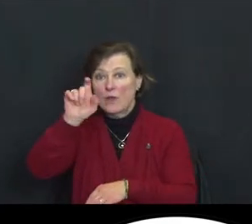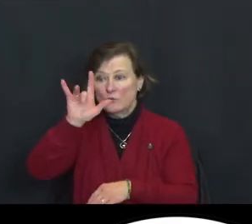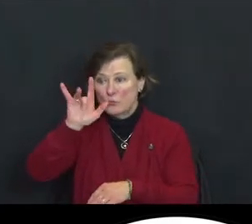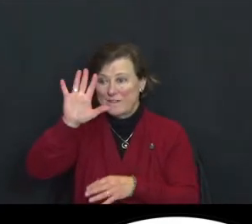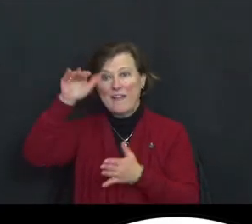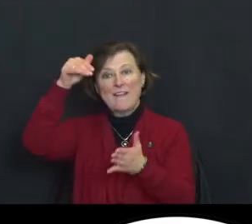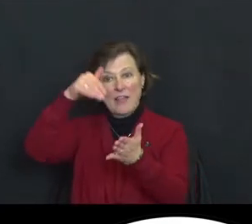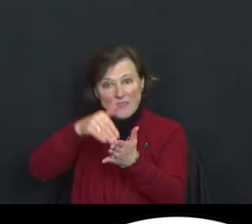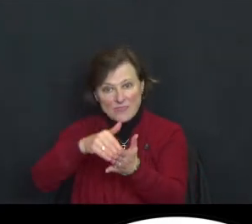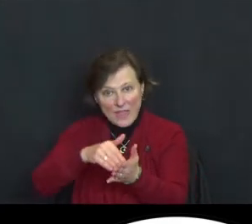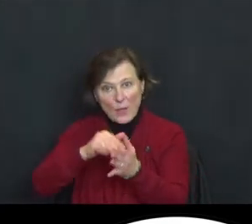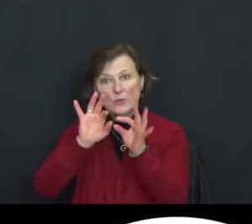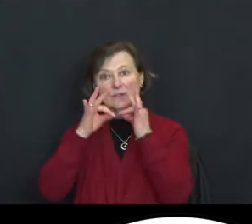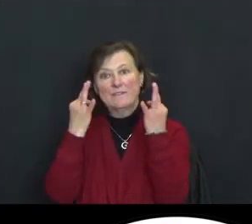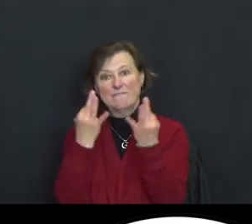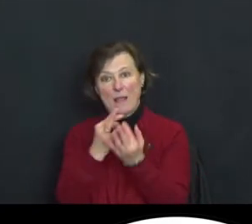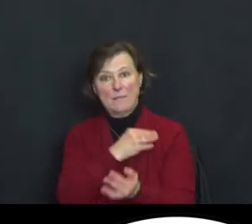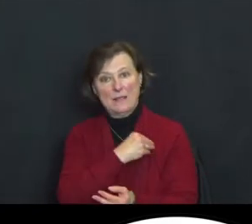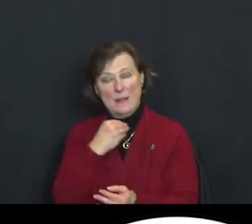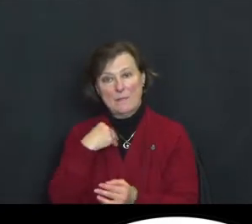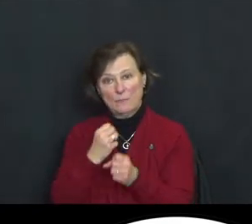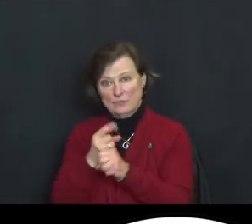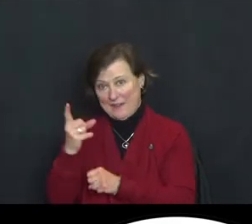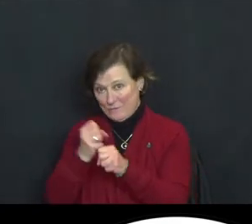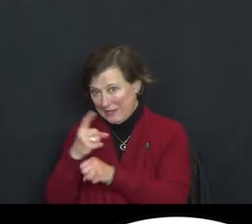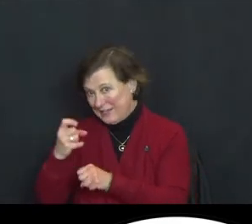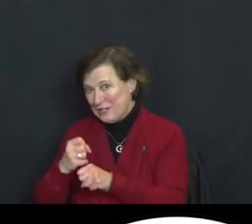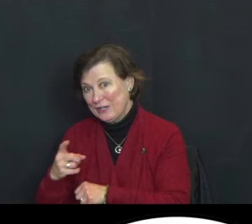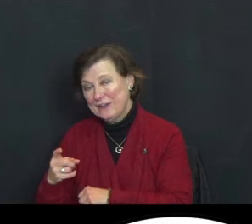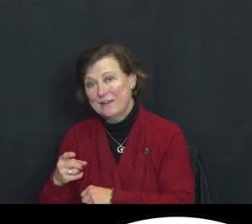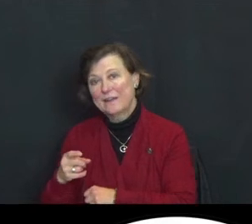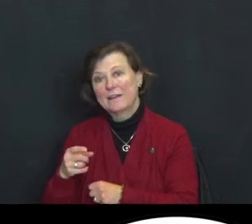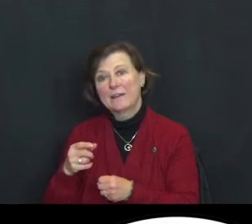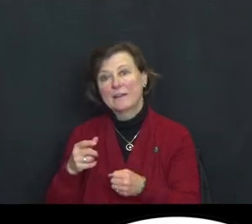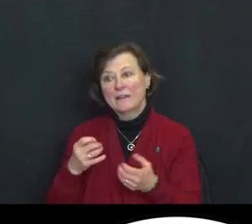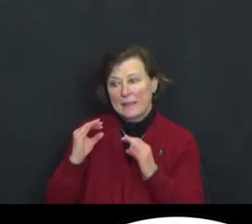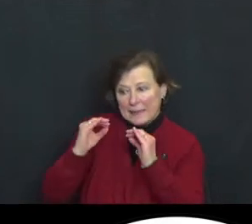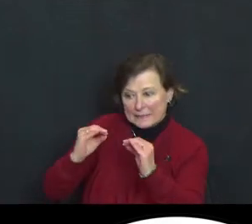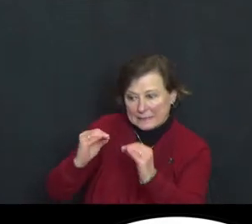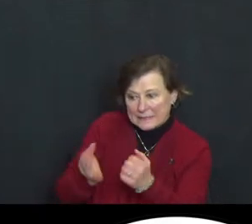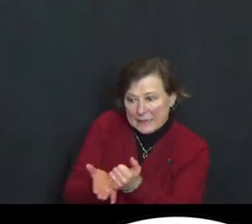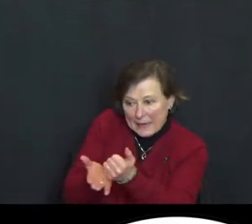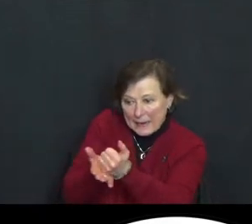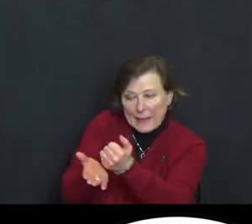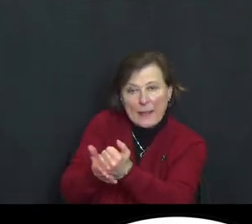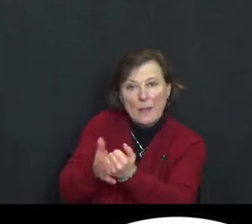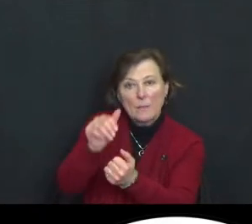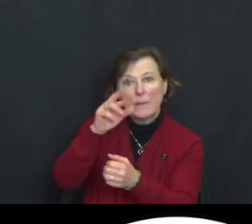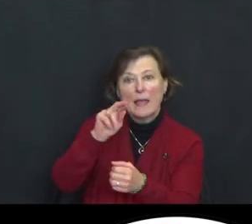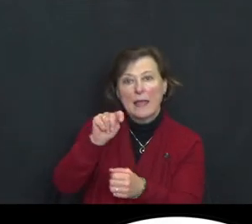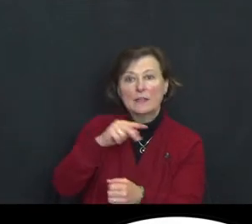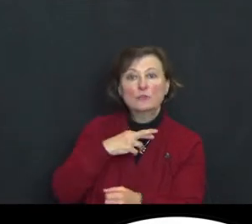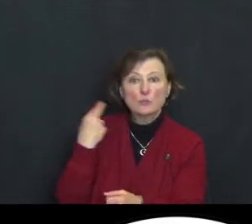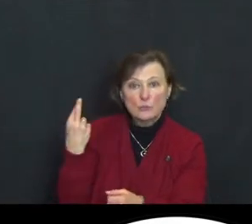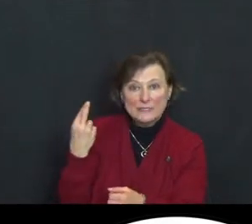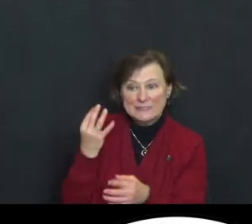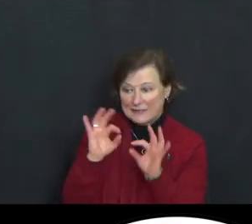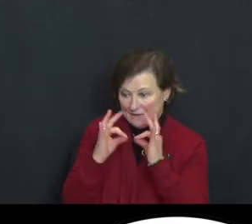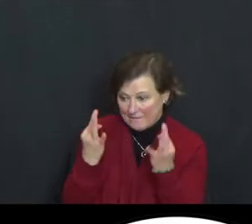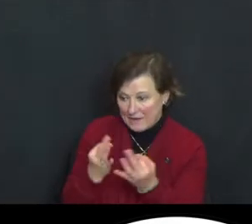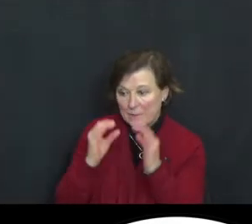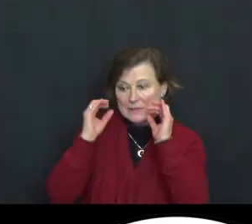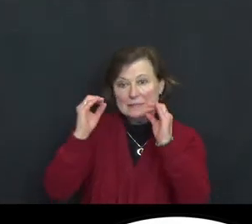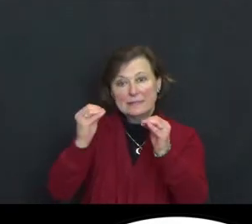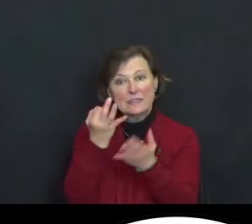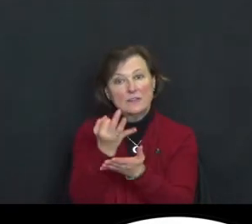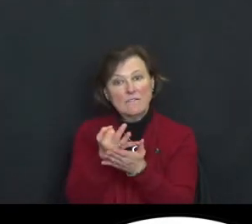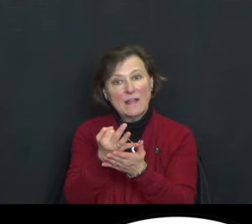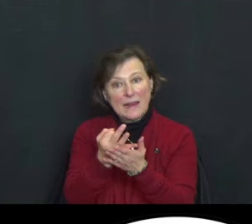family members annually, they mentor at-risk families they teach financial literacy, they